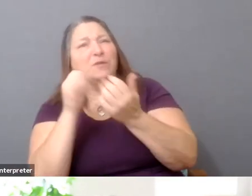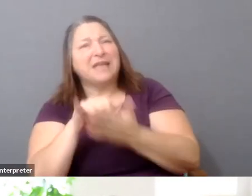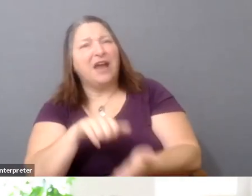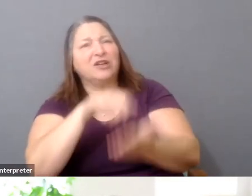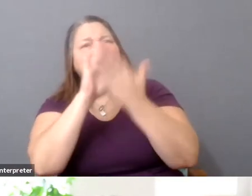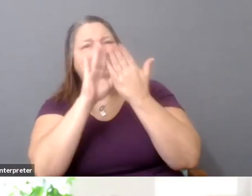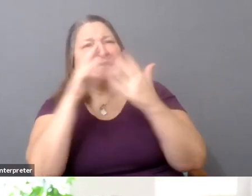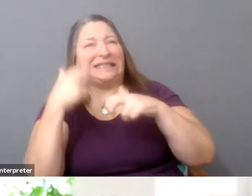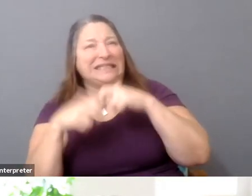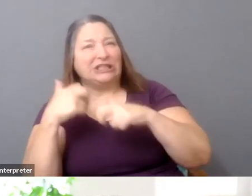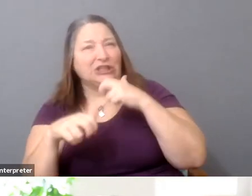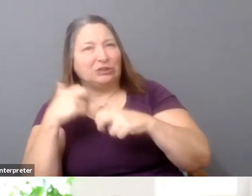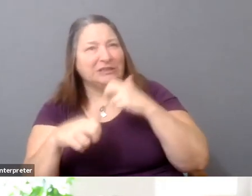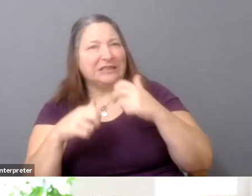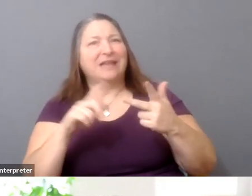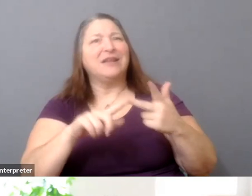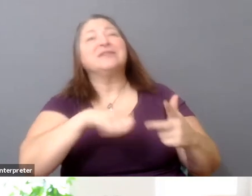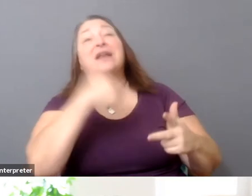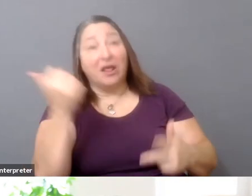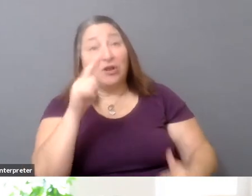group to look into that.